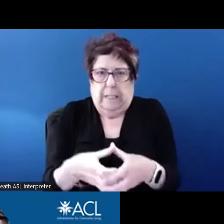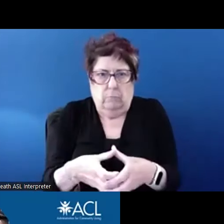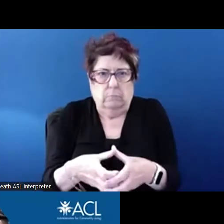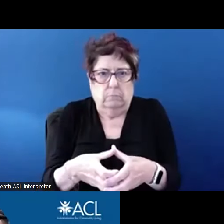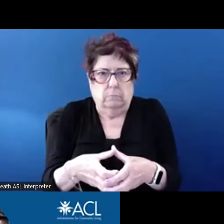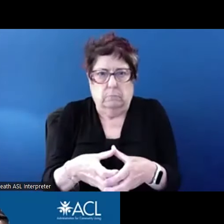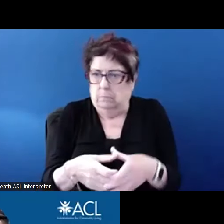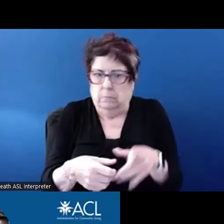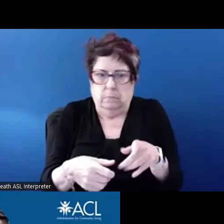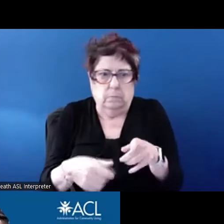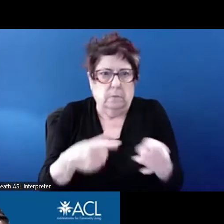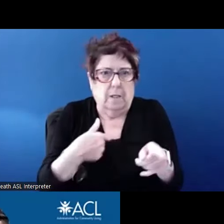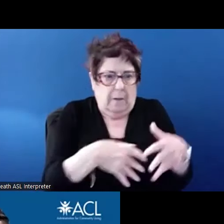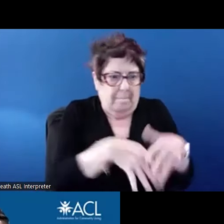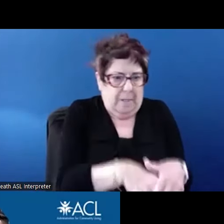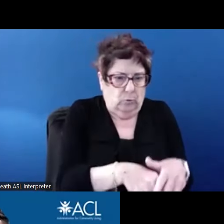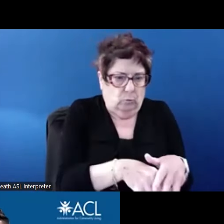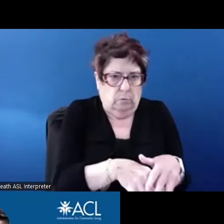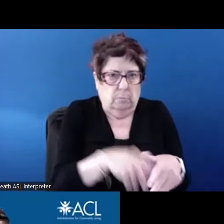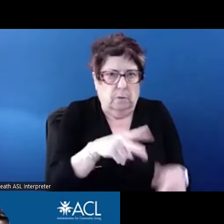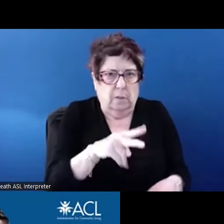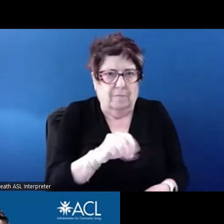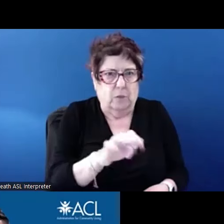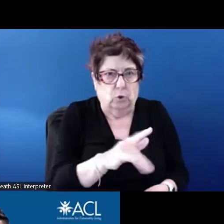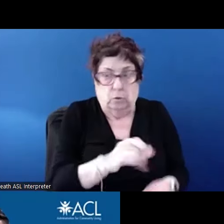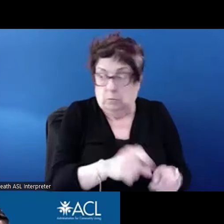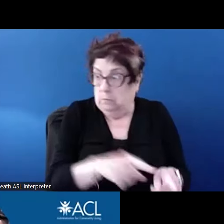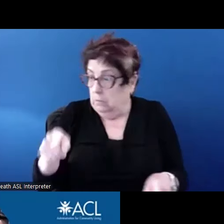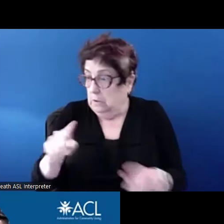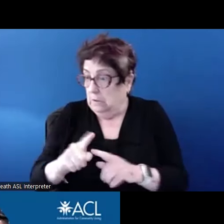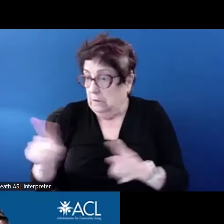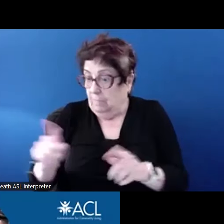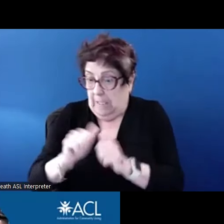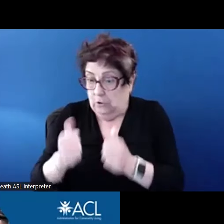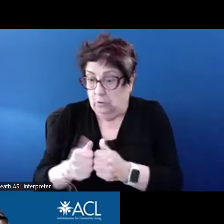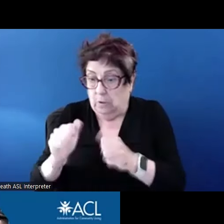the various agencies that can become referral partners. Certainly we will leave some contact